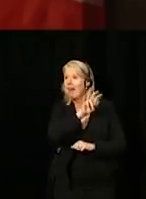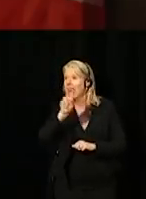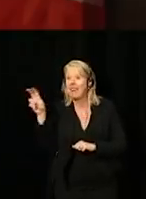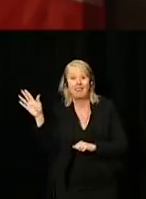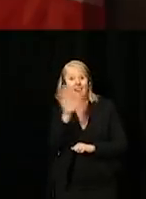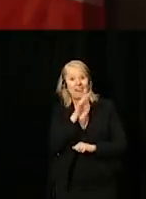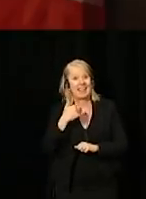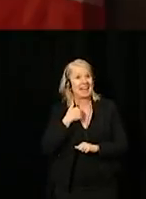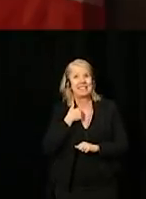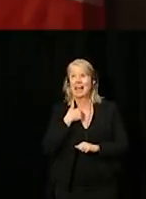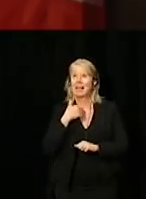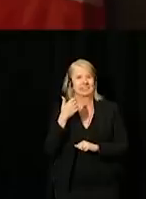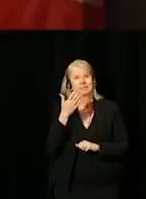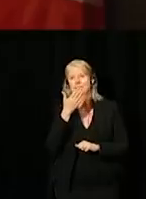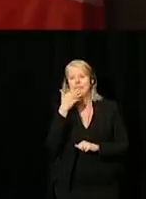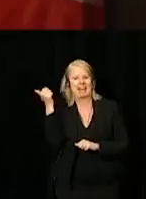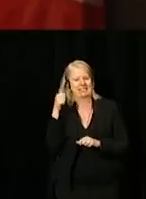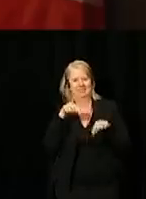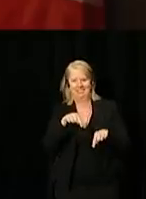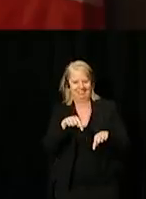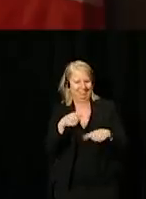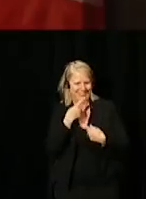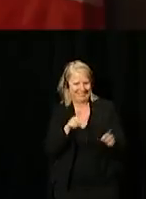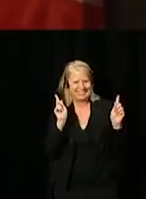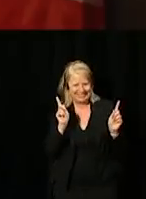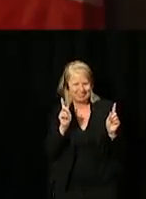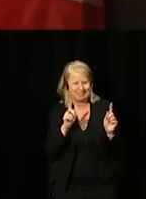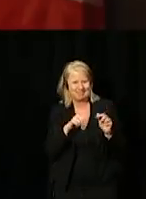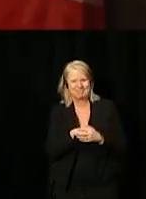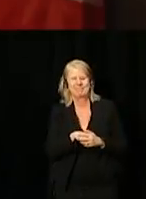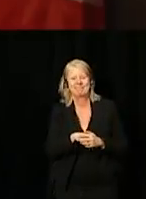I honestly believe this is the best place to do it. [Speaking in French]